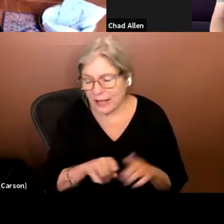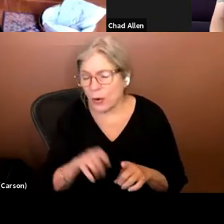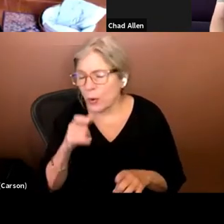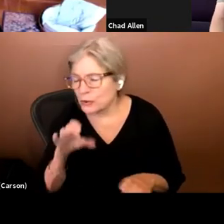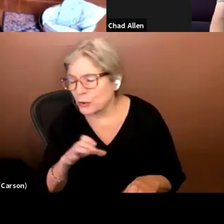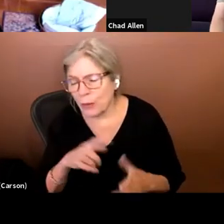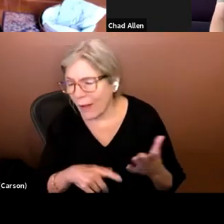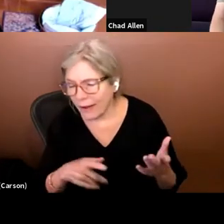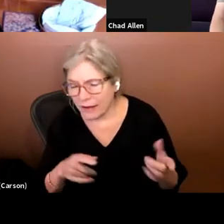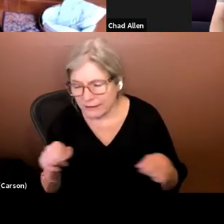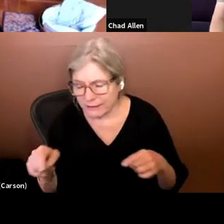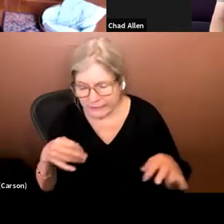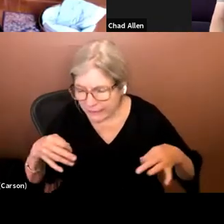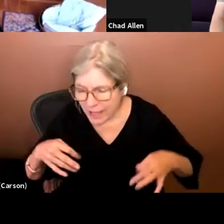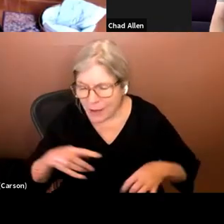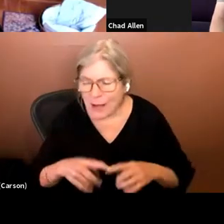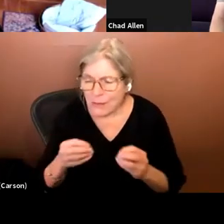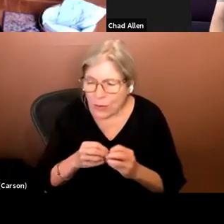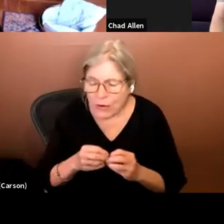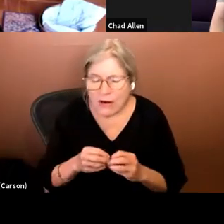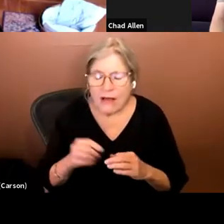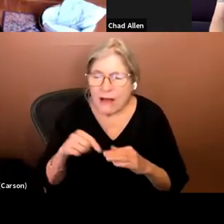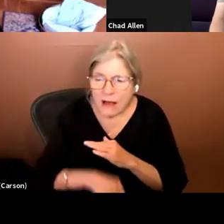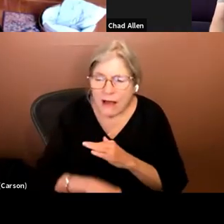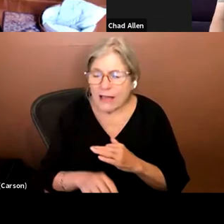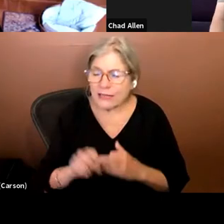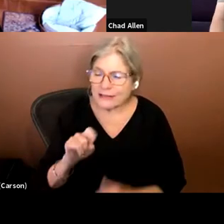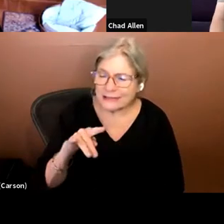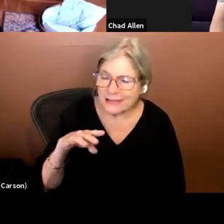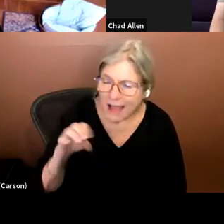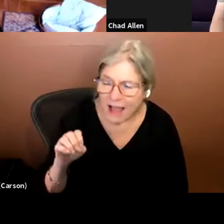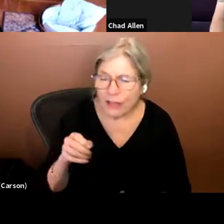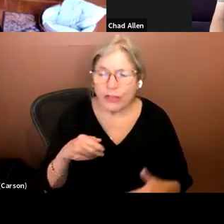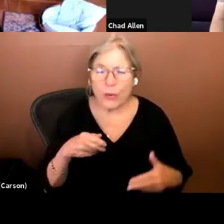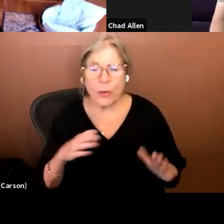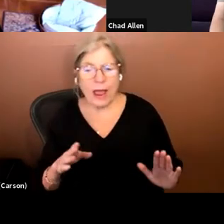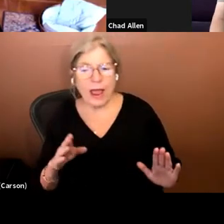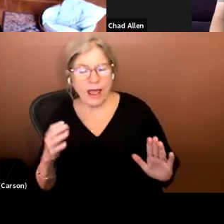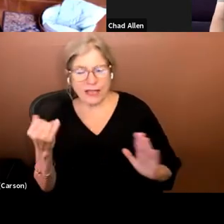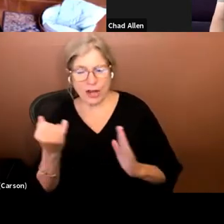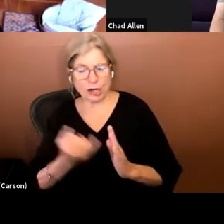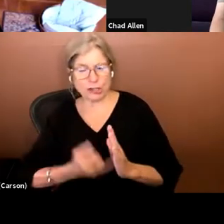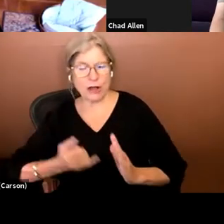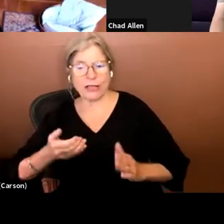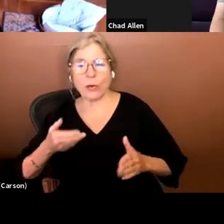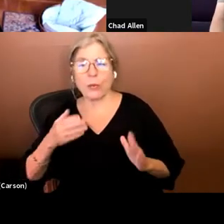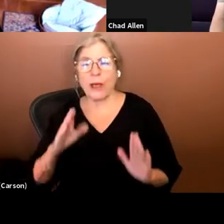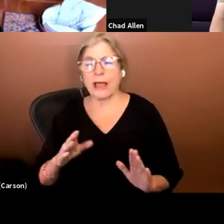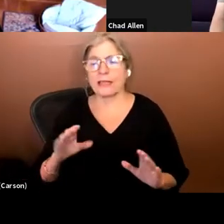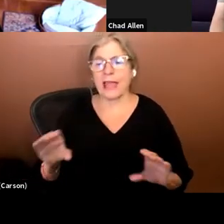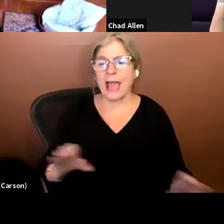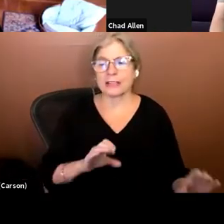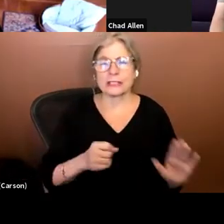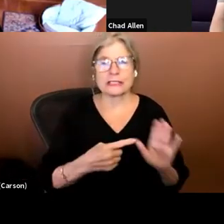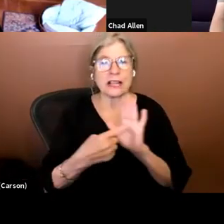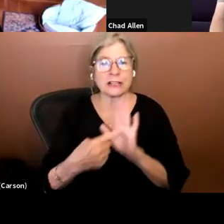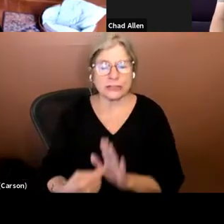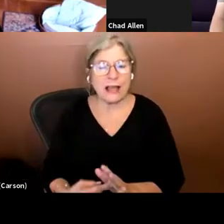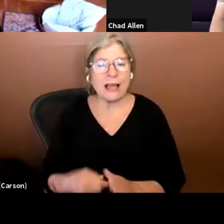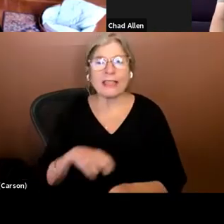whatever. More than that, the style, the way that they are drawn, the way that the action is illustrated. The nature, the color,